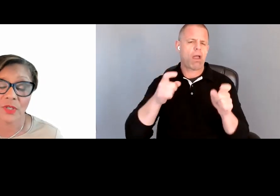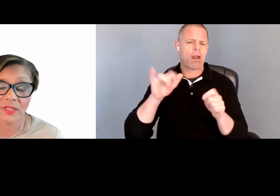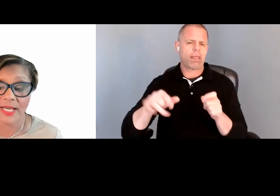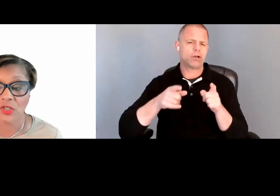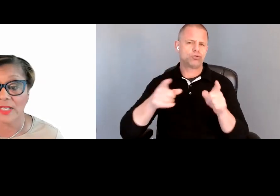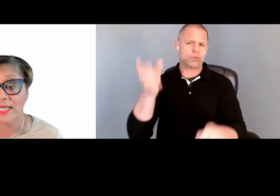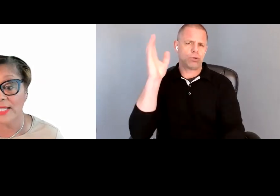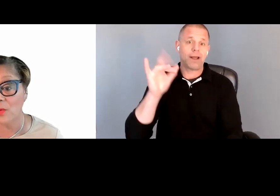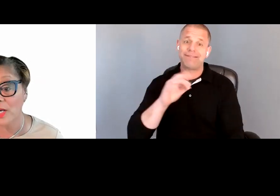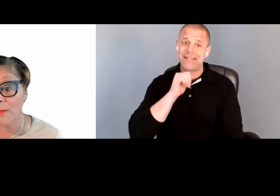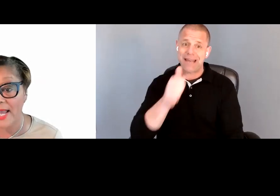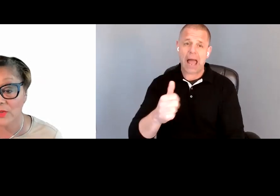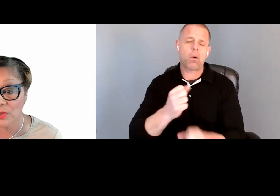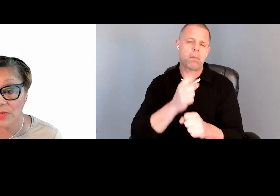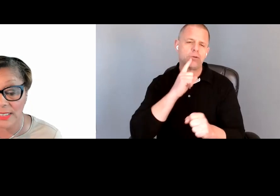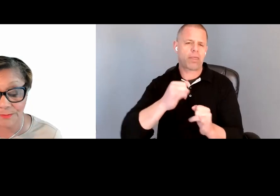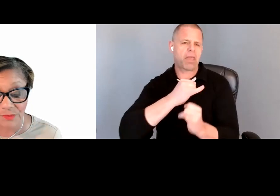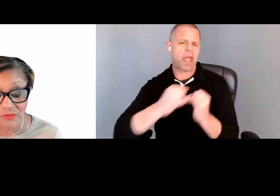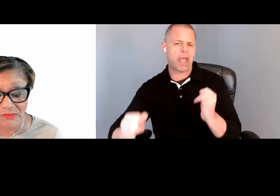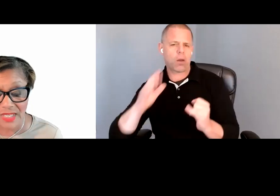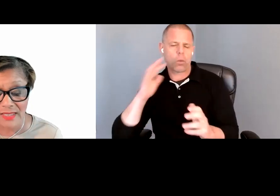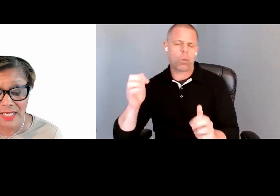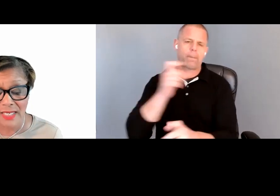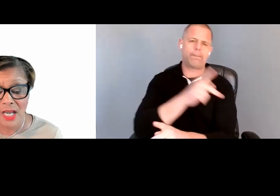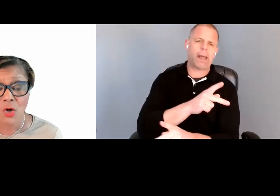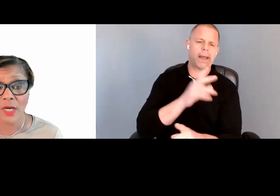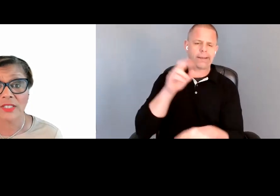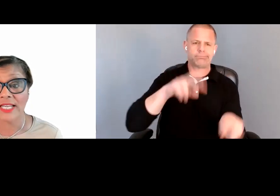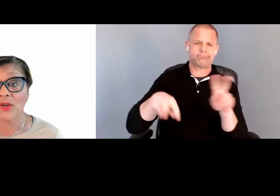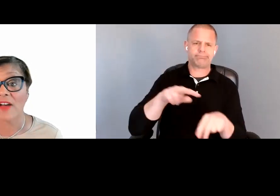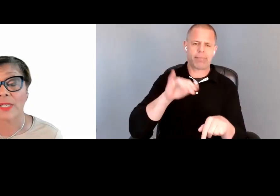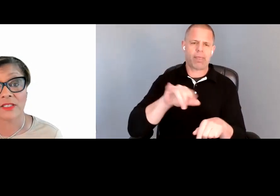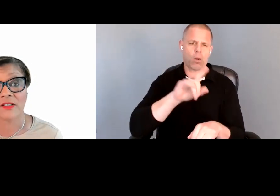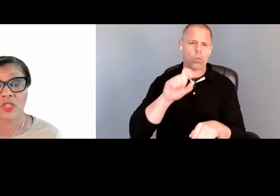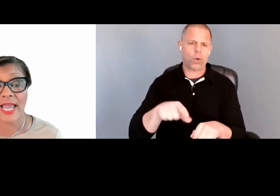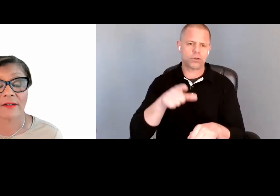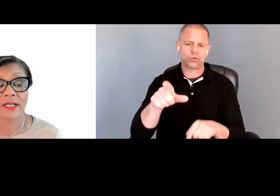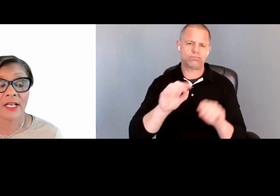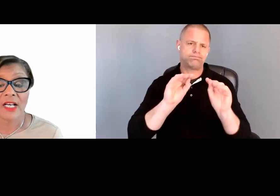certainly make sure at the end that we go back to the questions that you have placed in the Chat.